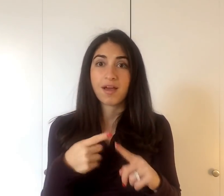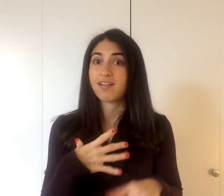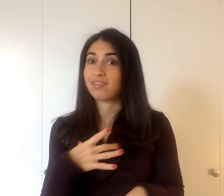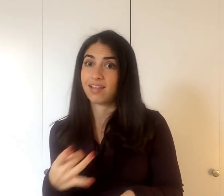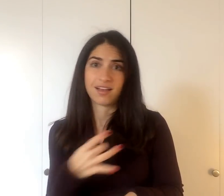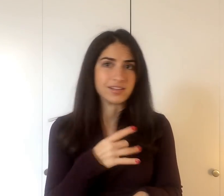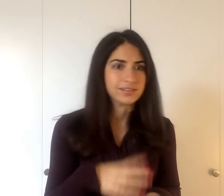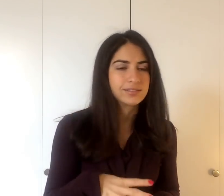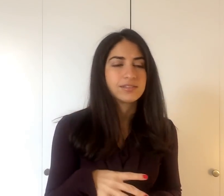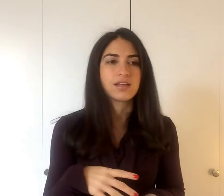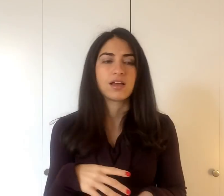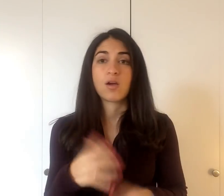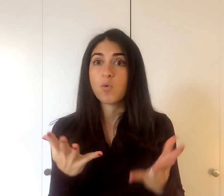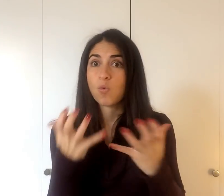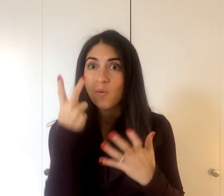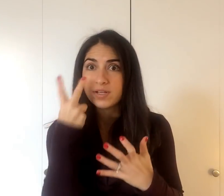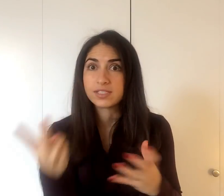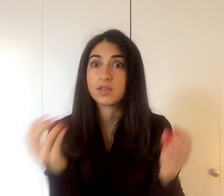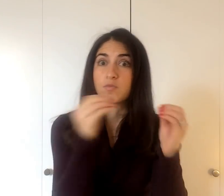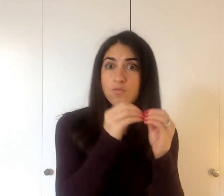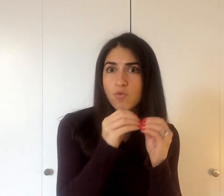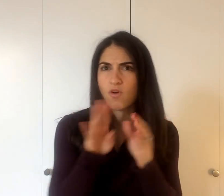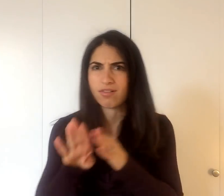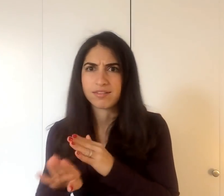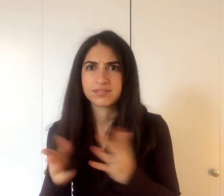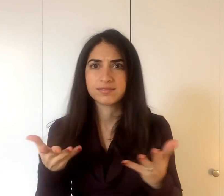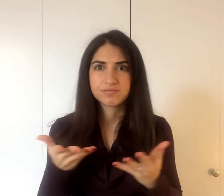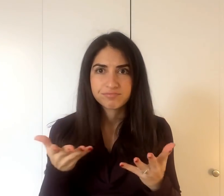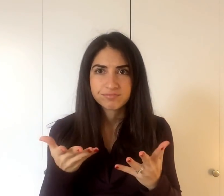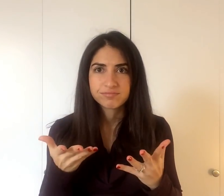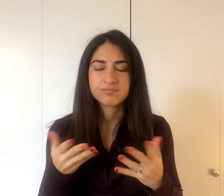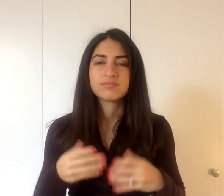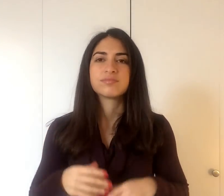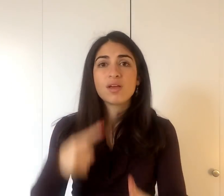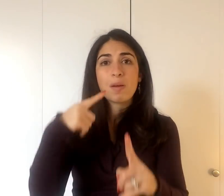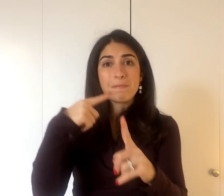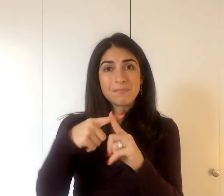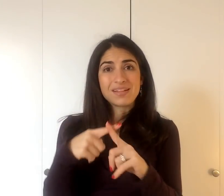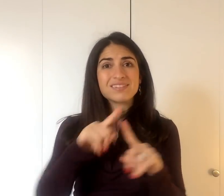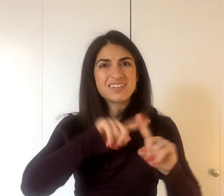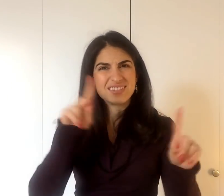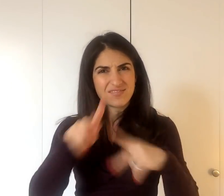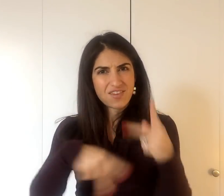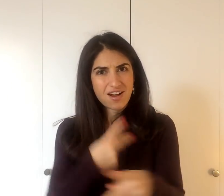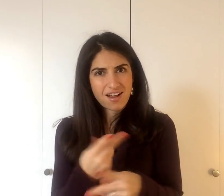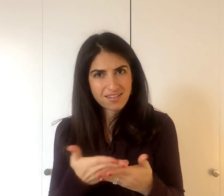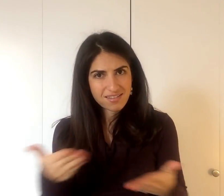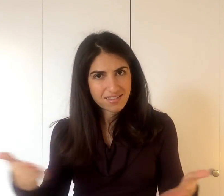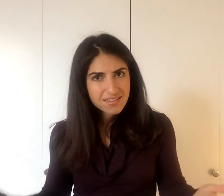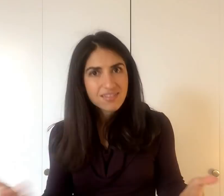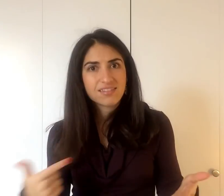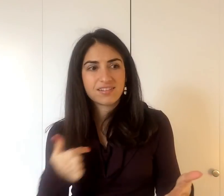about what you like and dislike, what you want to see more or less of, plus different kinds